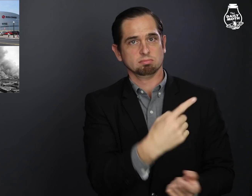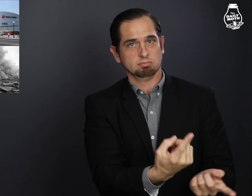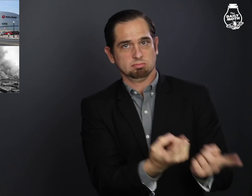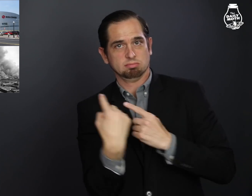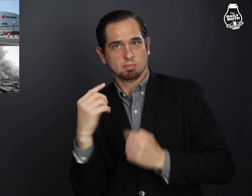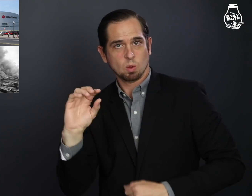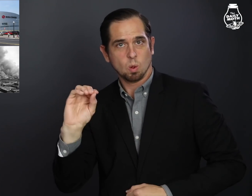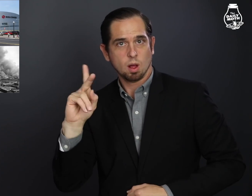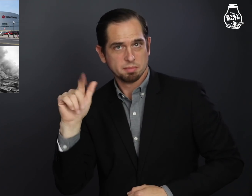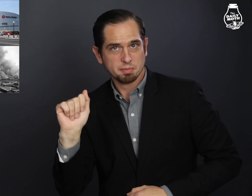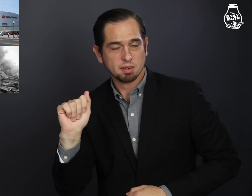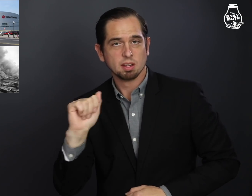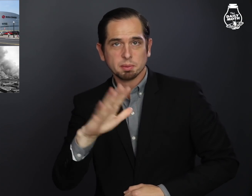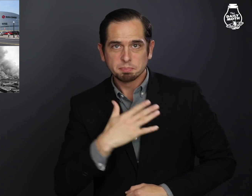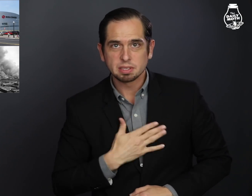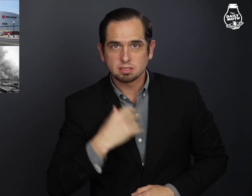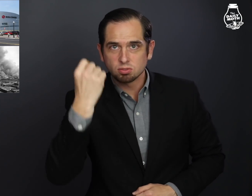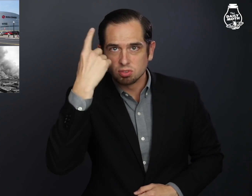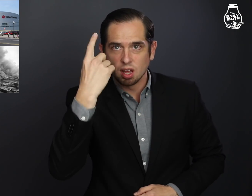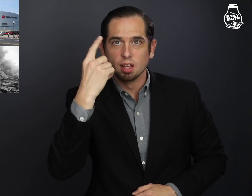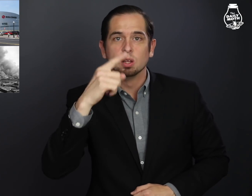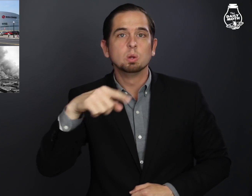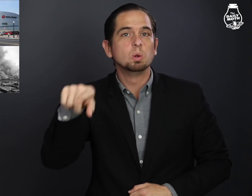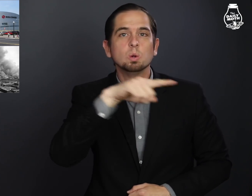who are going to Oklahoma please understand,